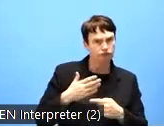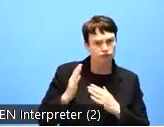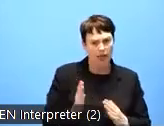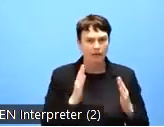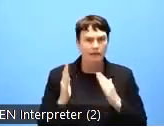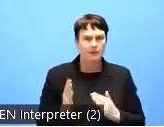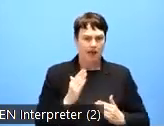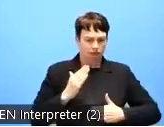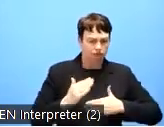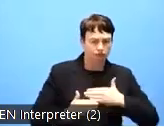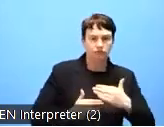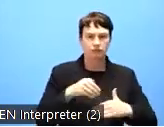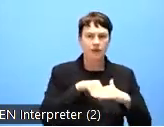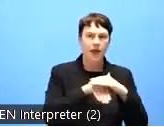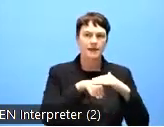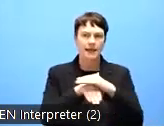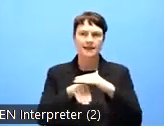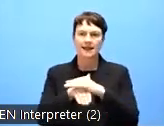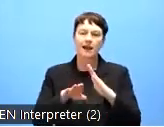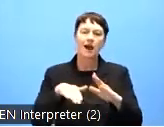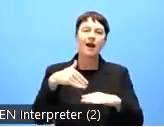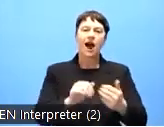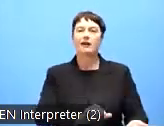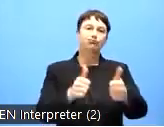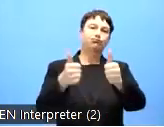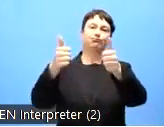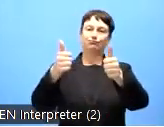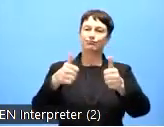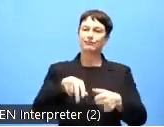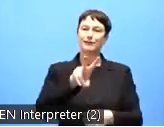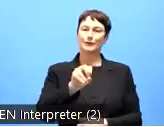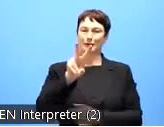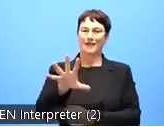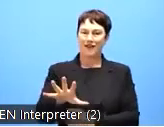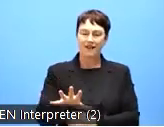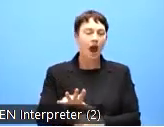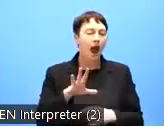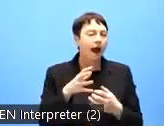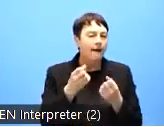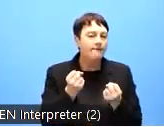to a wider range of key digital services and tools. So it's evident that accessibility